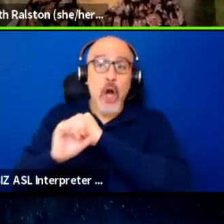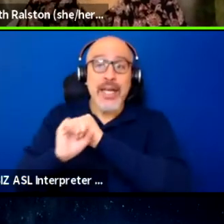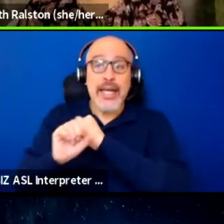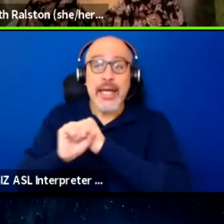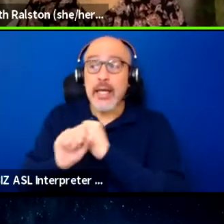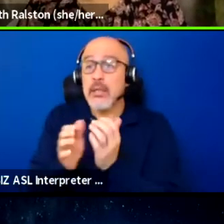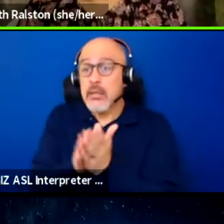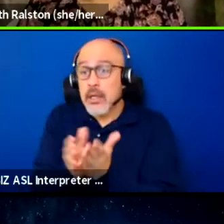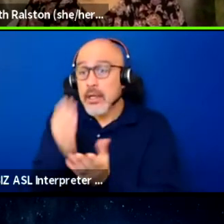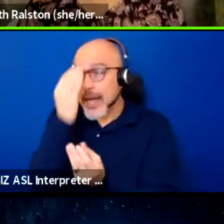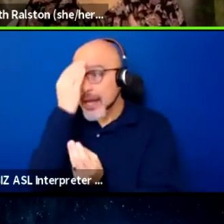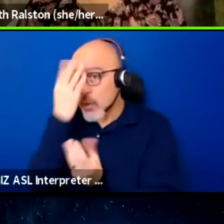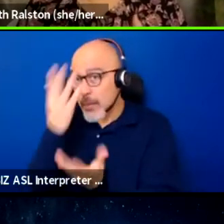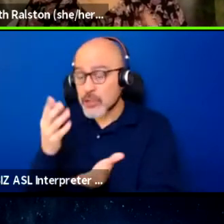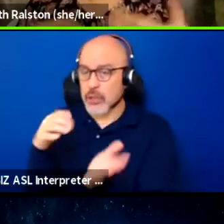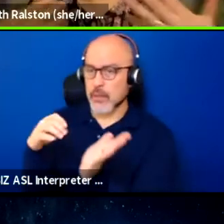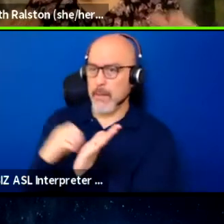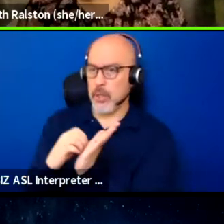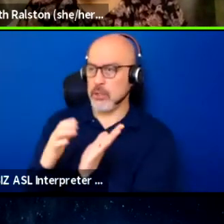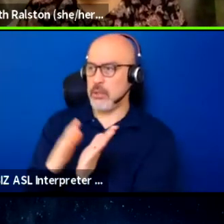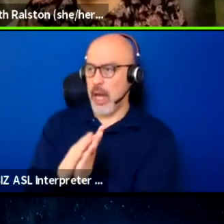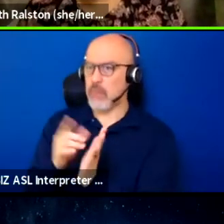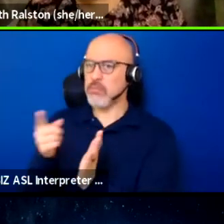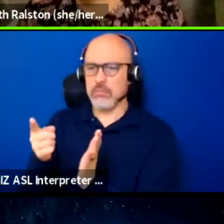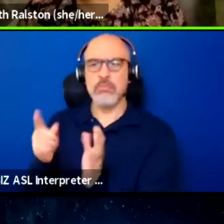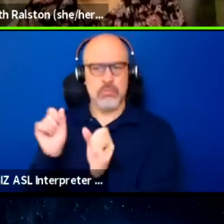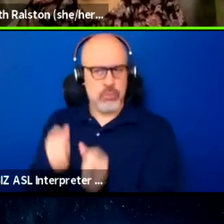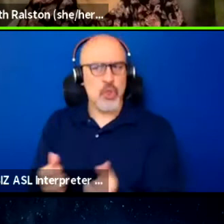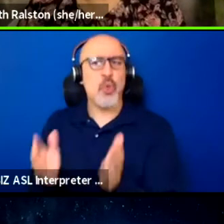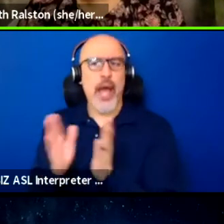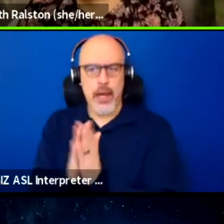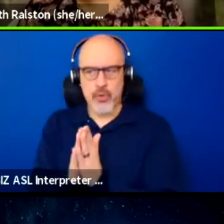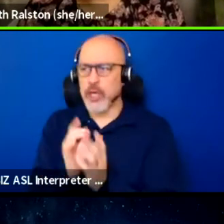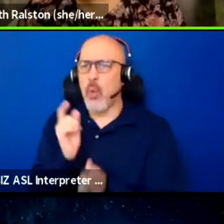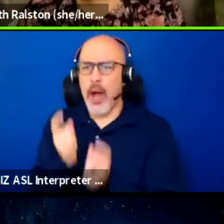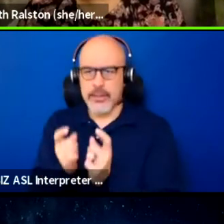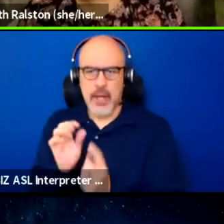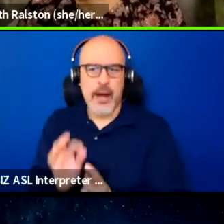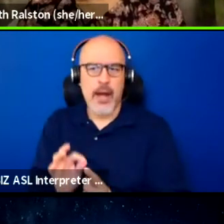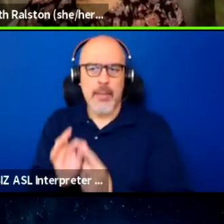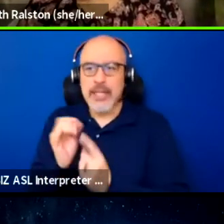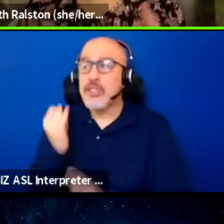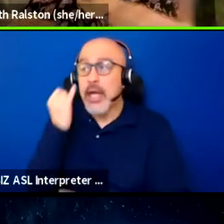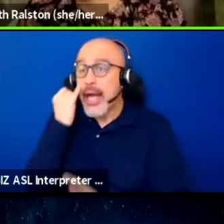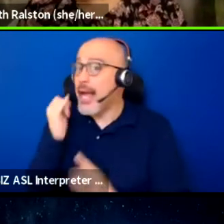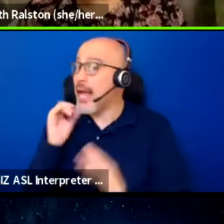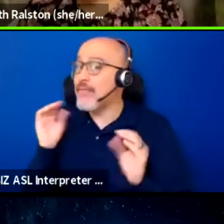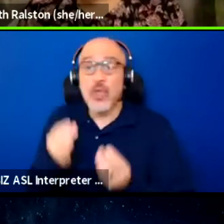that people can request accommodations, and if no one reqeusts by a certain time,